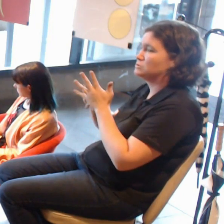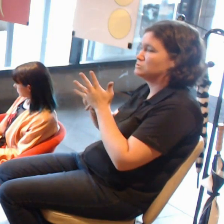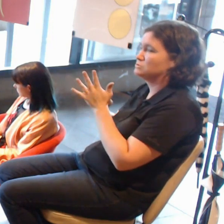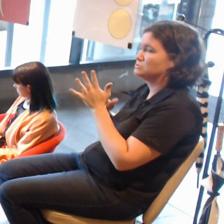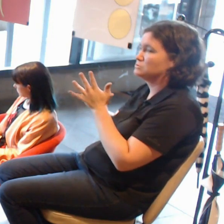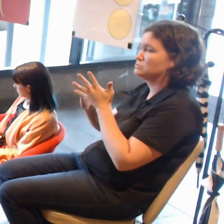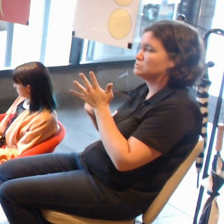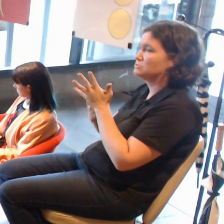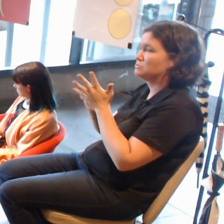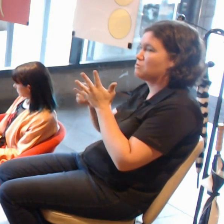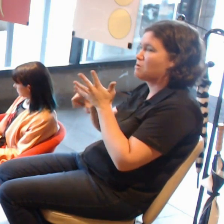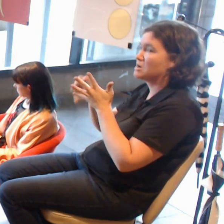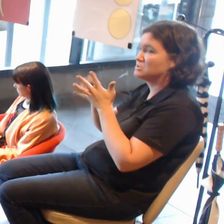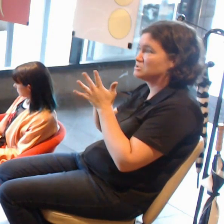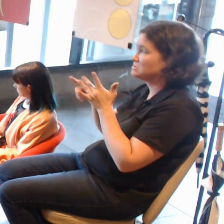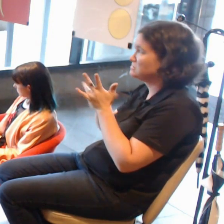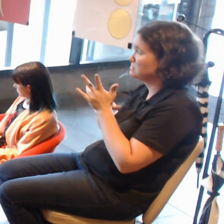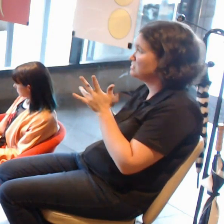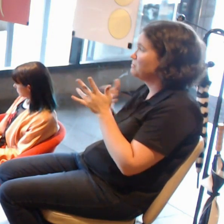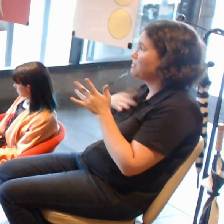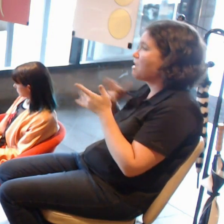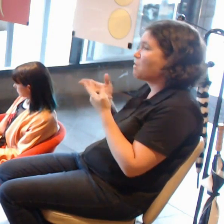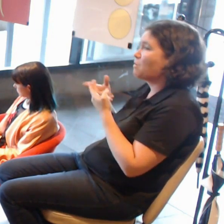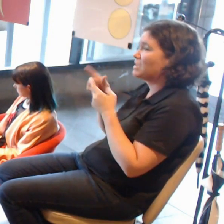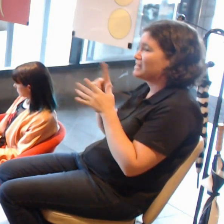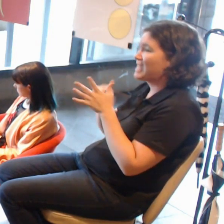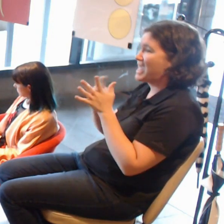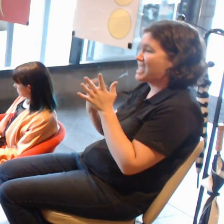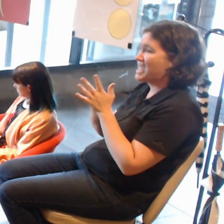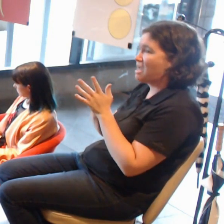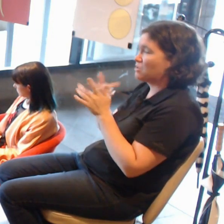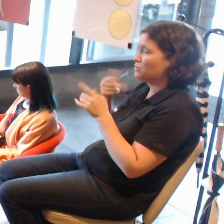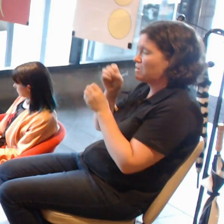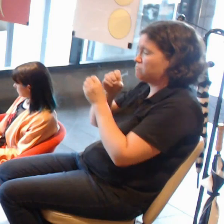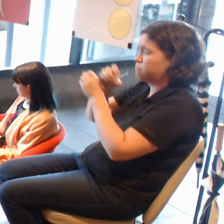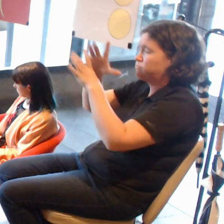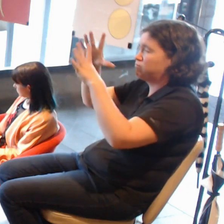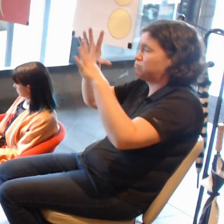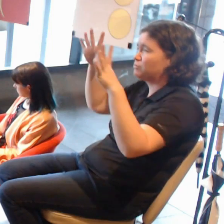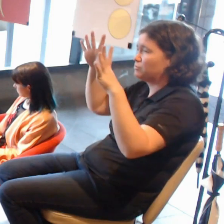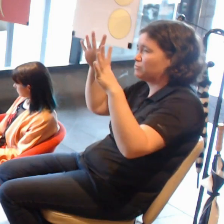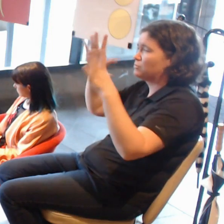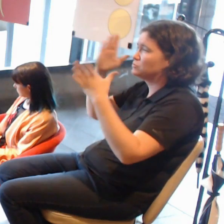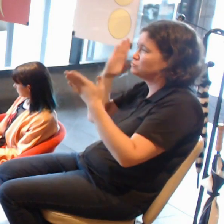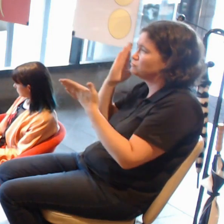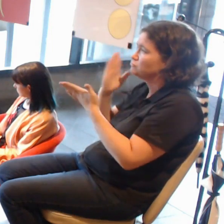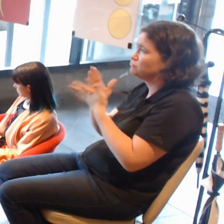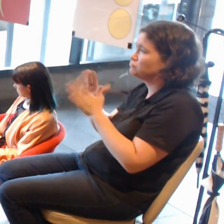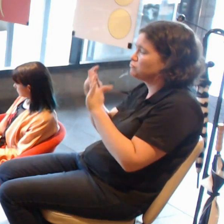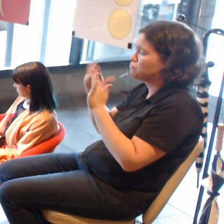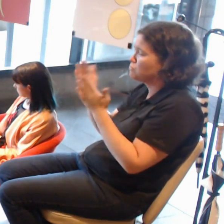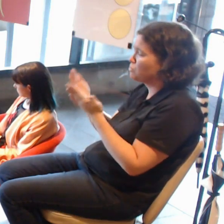they can visualise in the real world scale, the actual digging a ditch